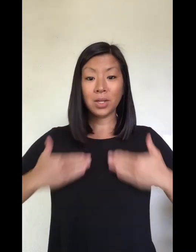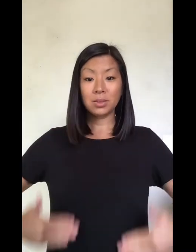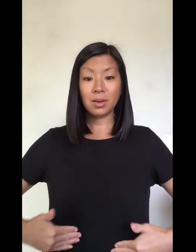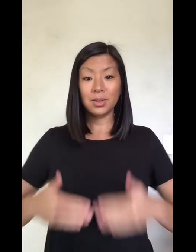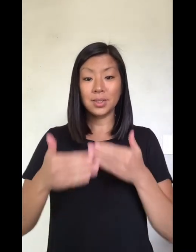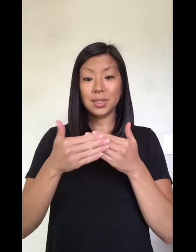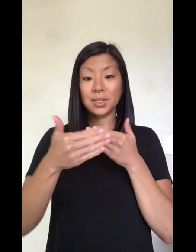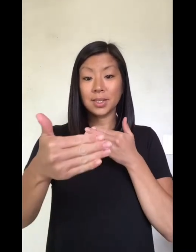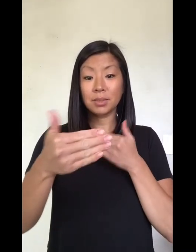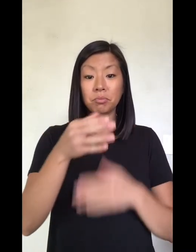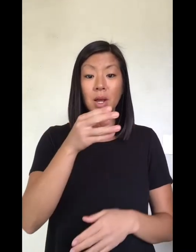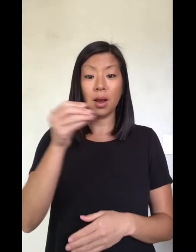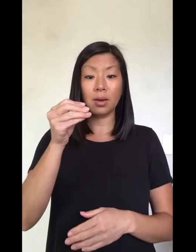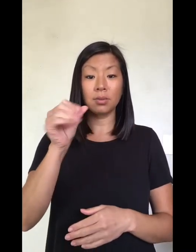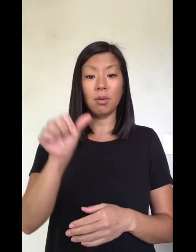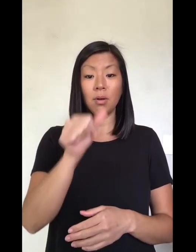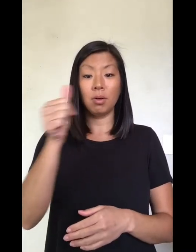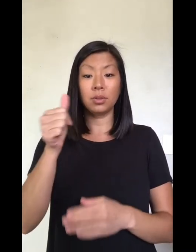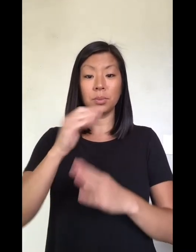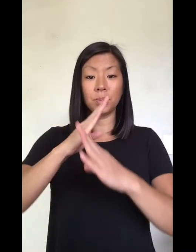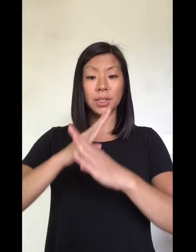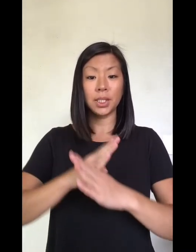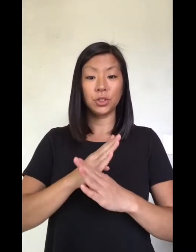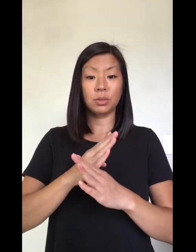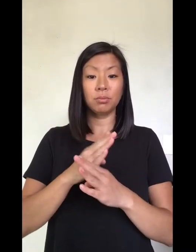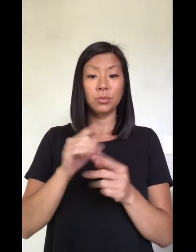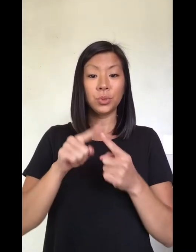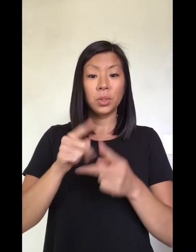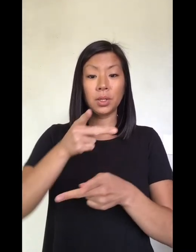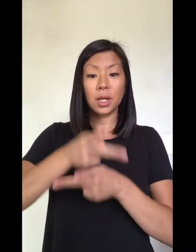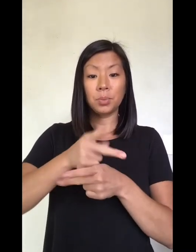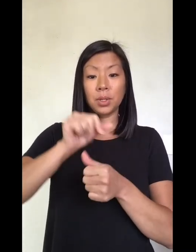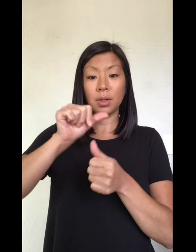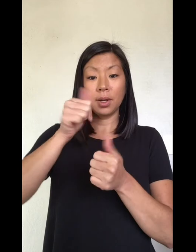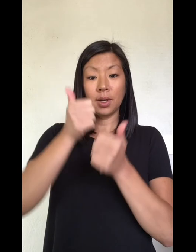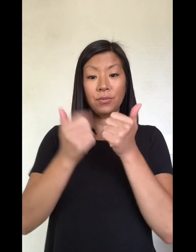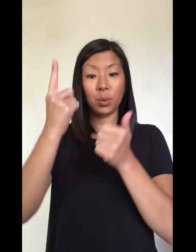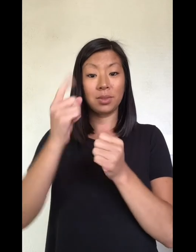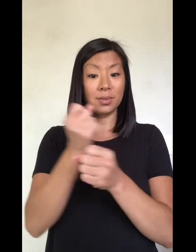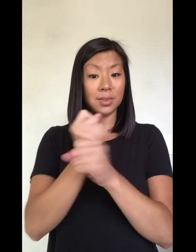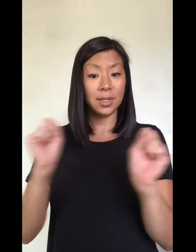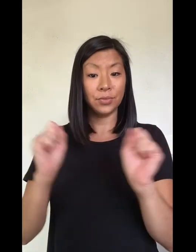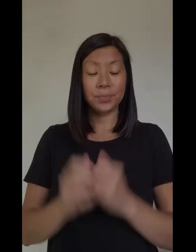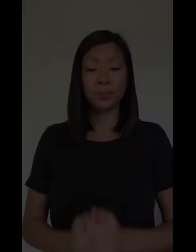and other protective measures to help keep everyone safe.